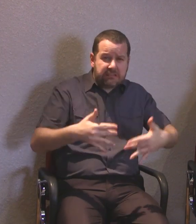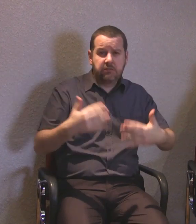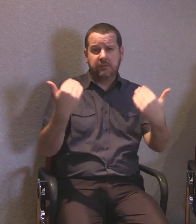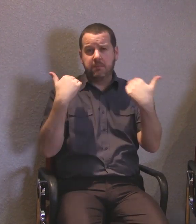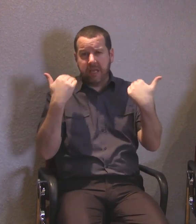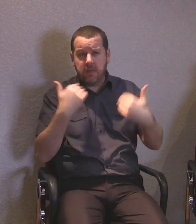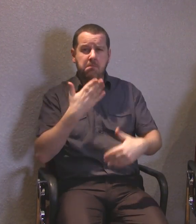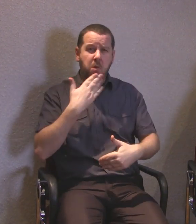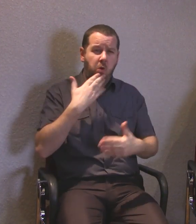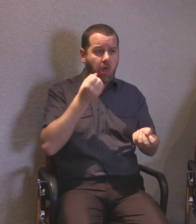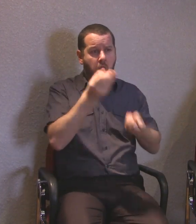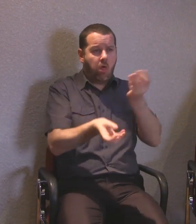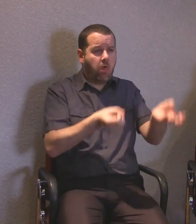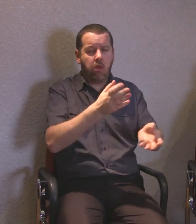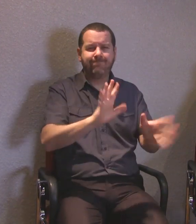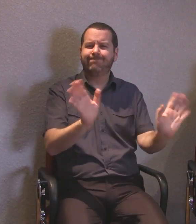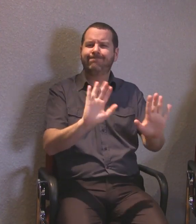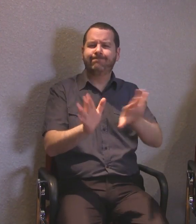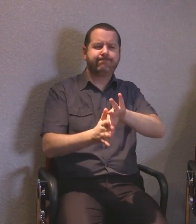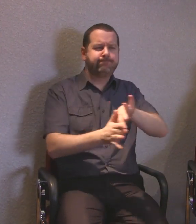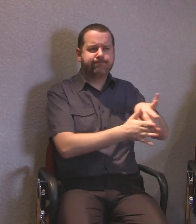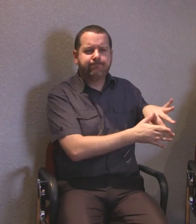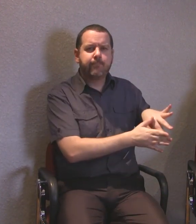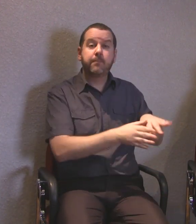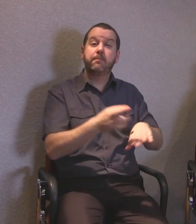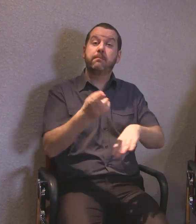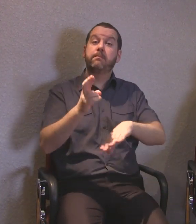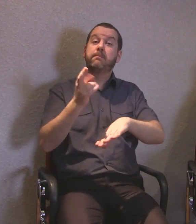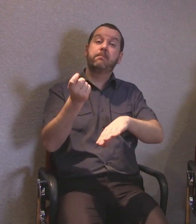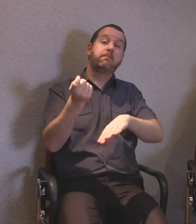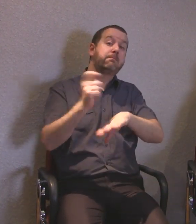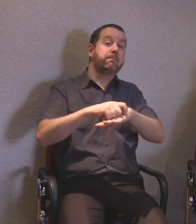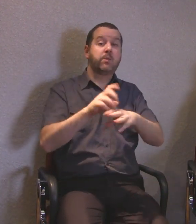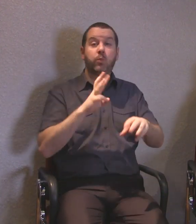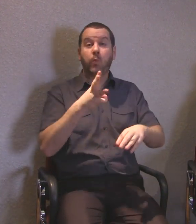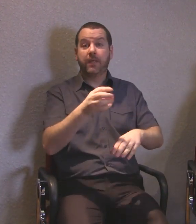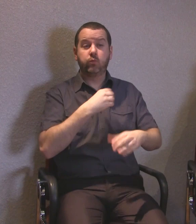So rather than bore people with stats and figures,